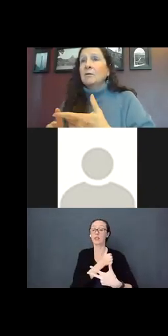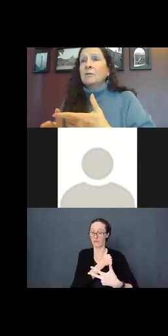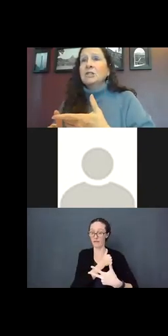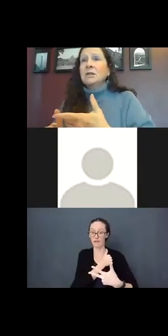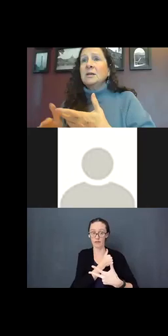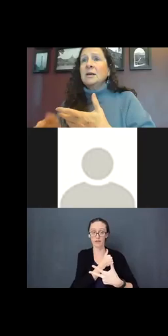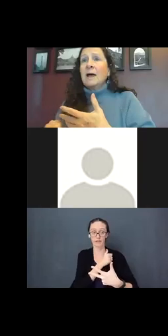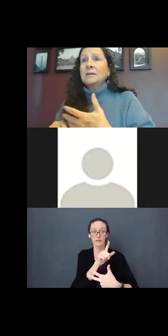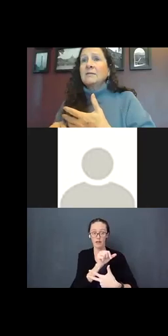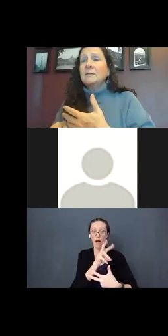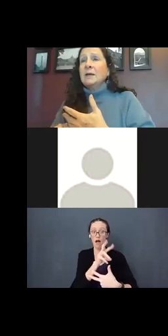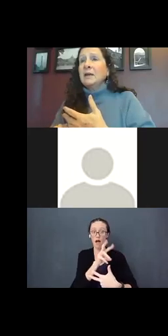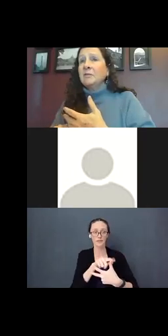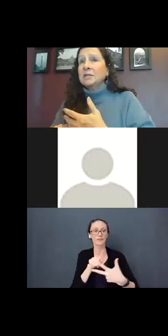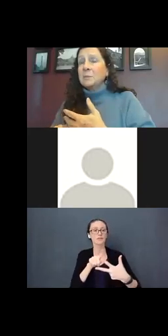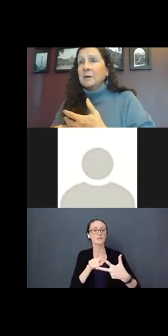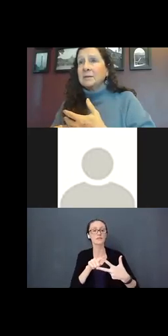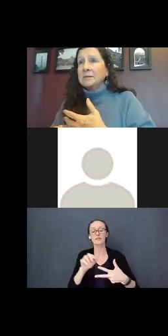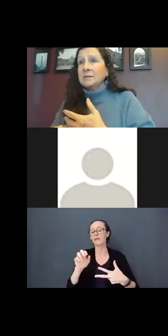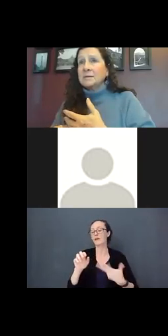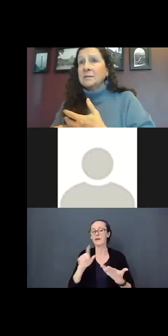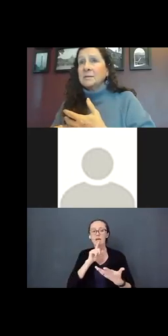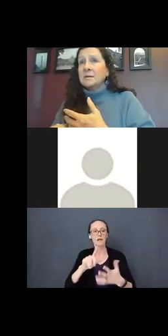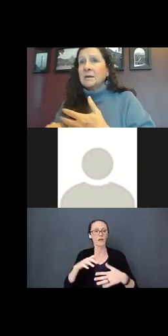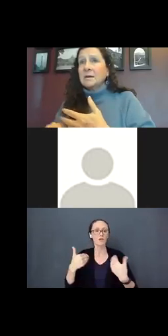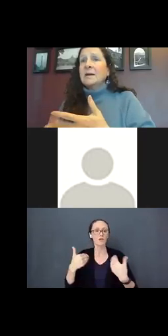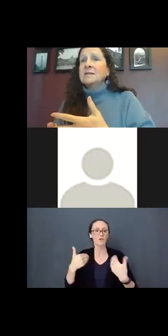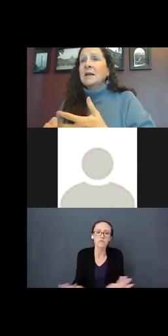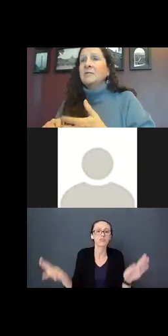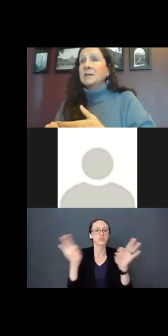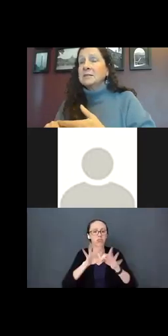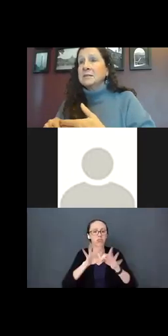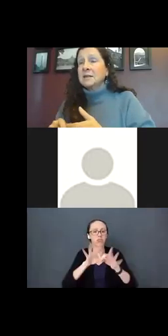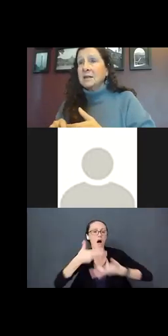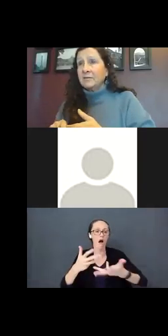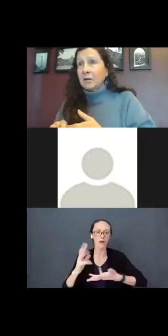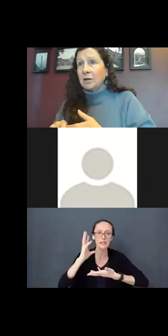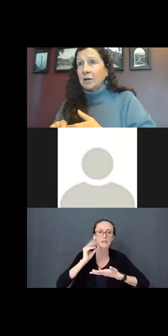Enriching, Interactive, Meaningful Experiences. A Safe and Consistent Environment.